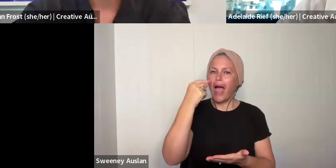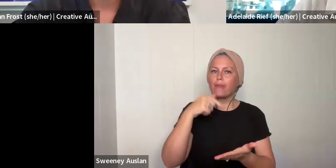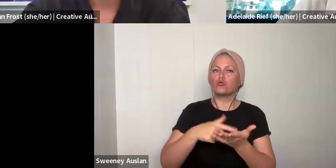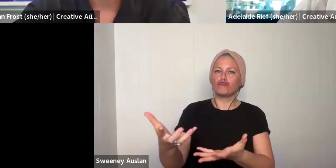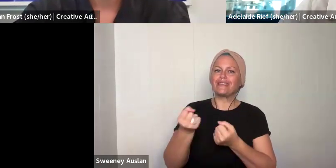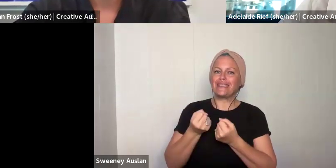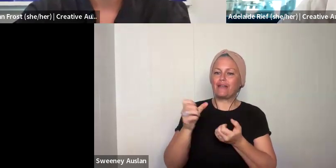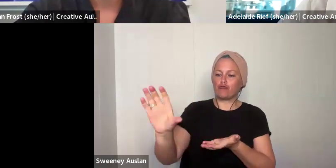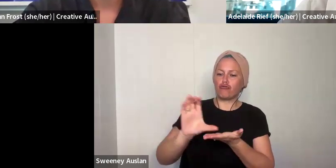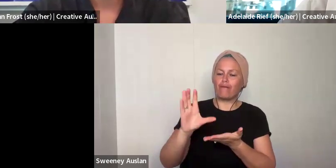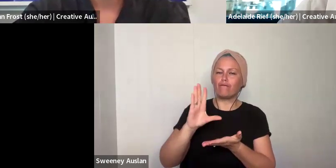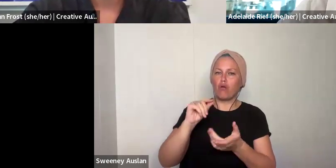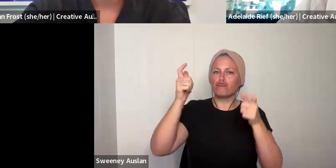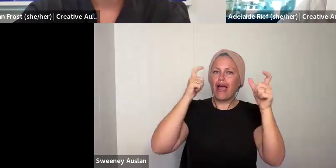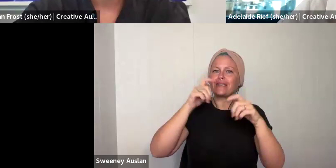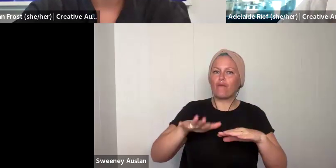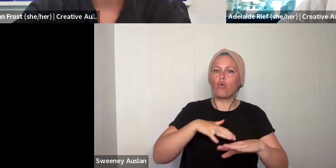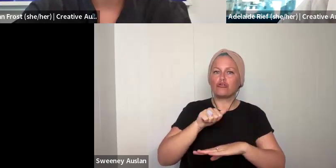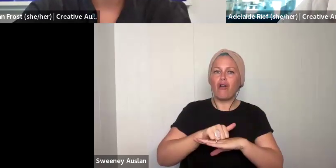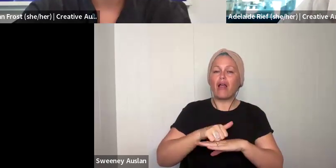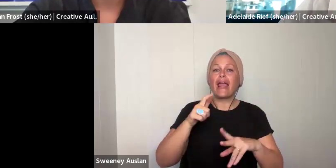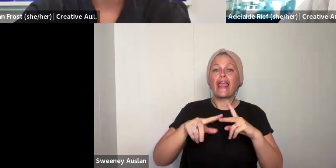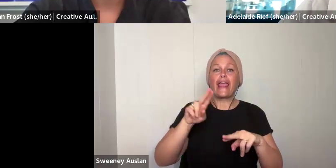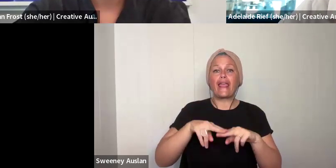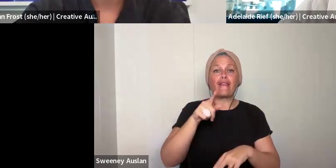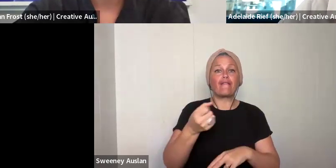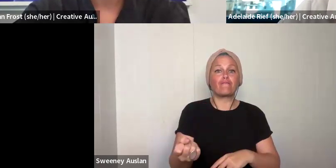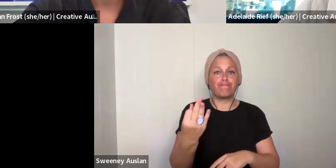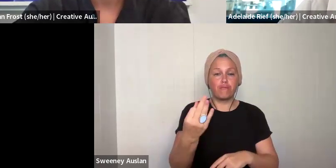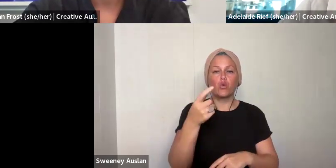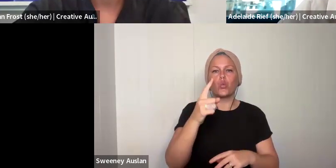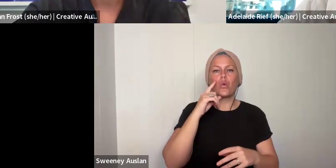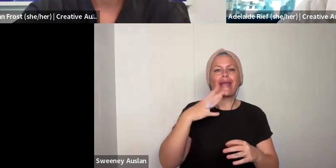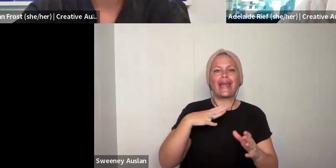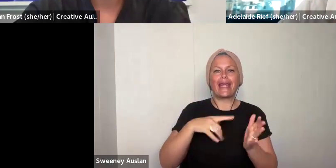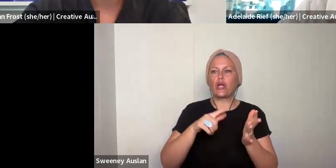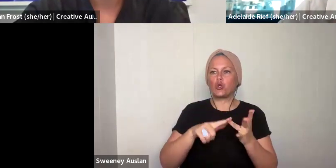need to have one of these numbers in order to be able to receive a grant from